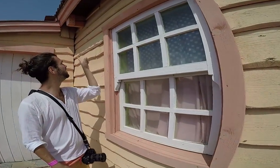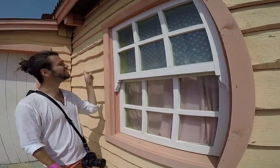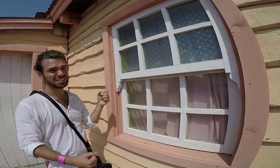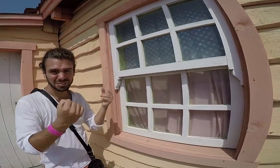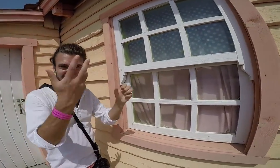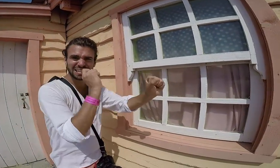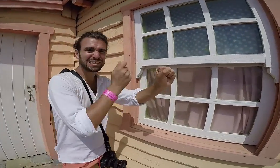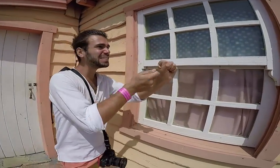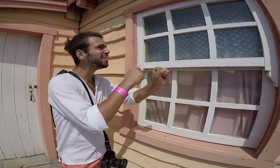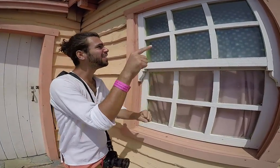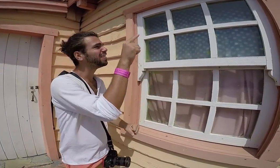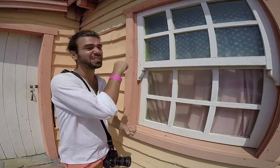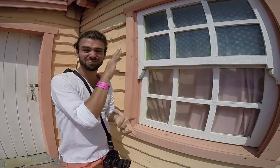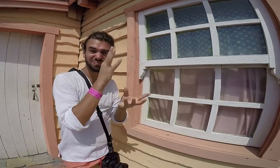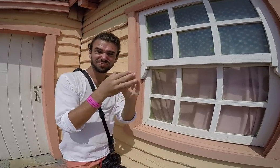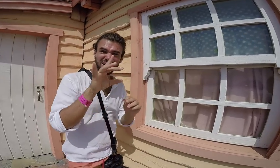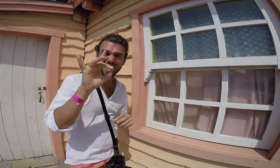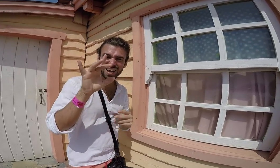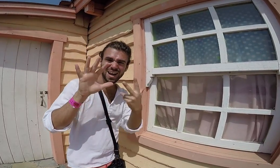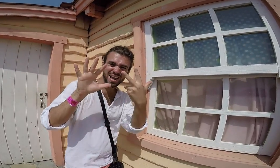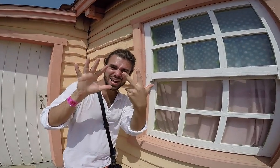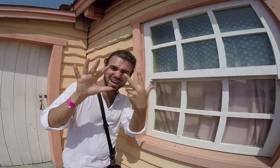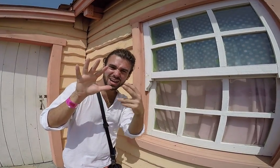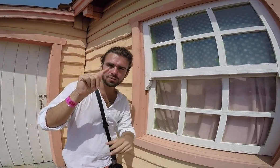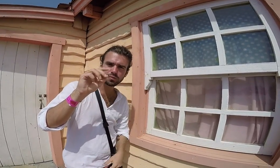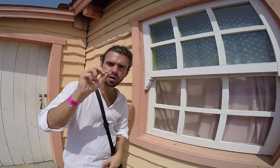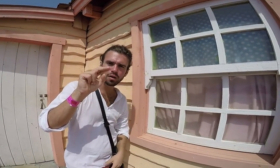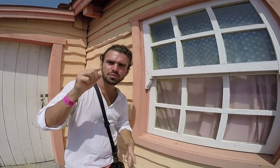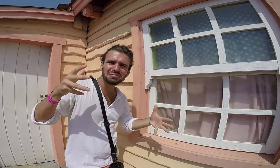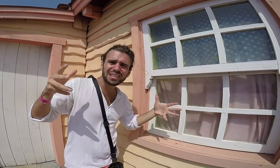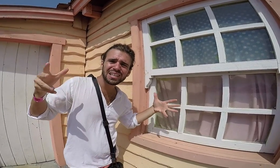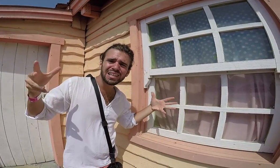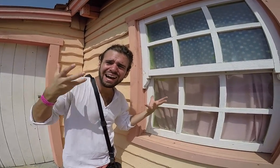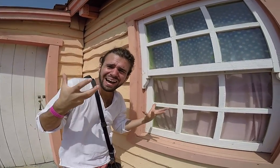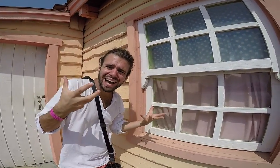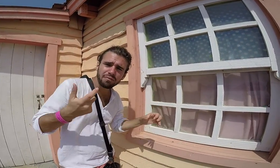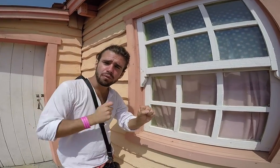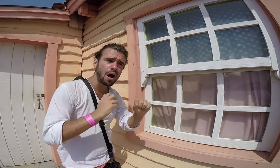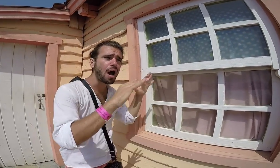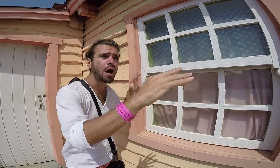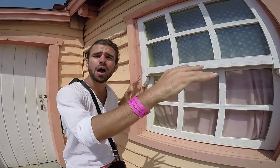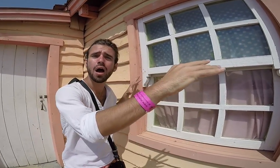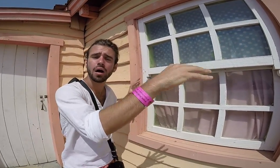You see nails all over woods? It's eight tons of nails!!!